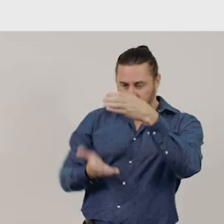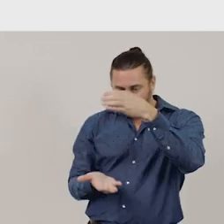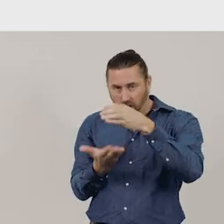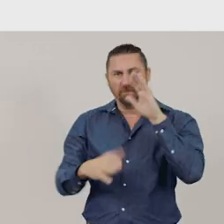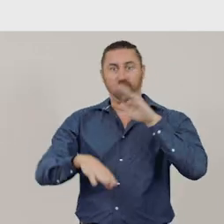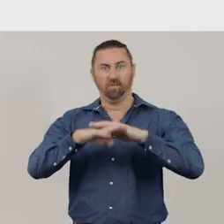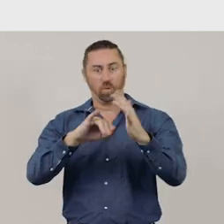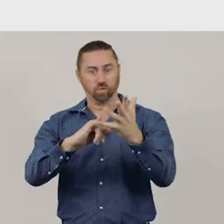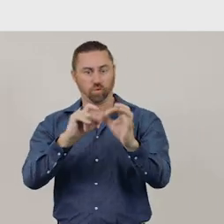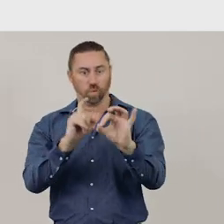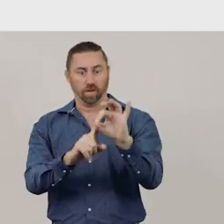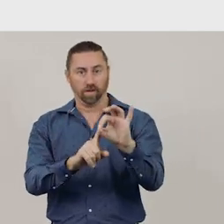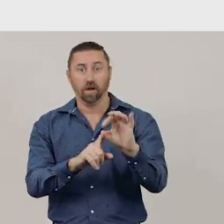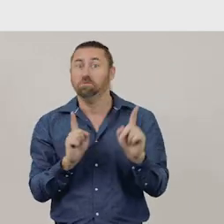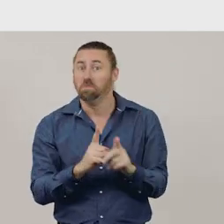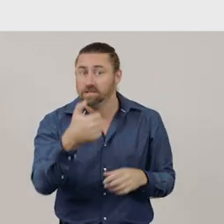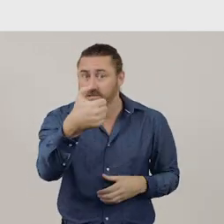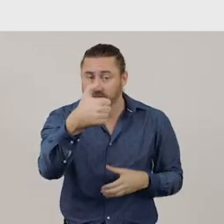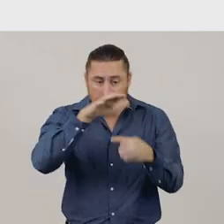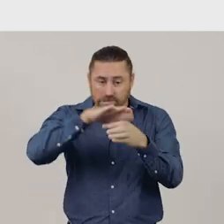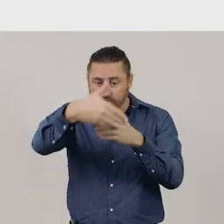I also have six flat faces.